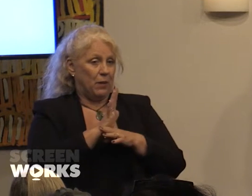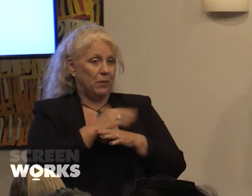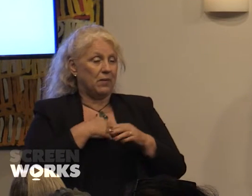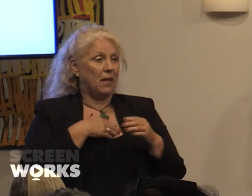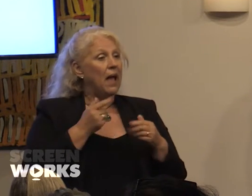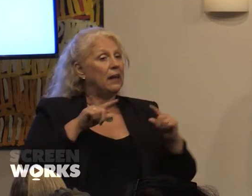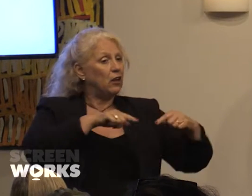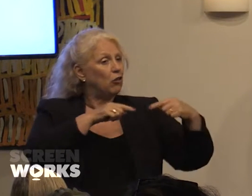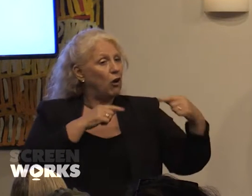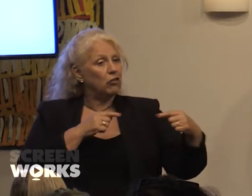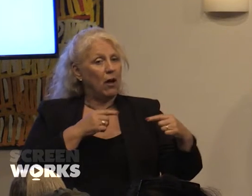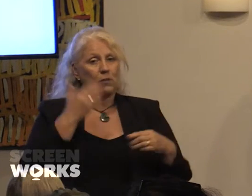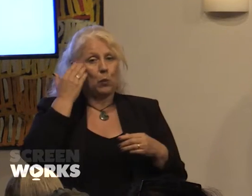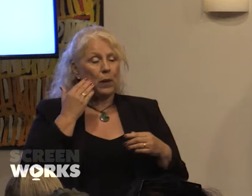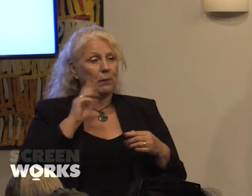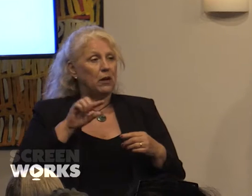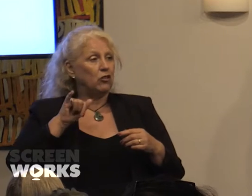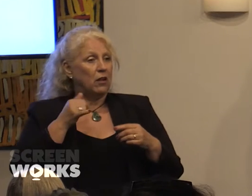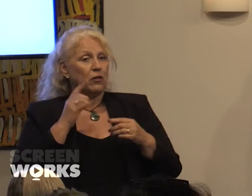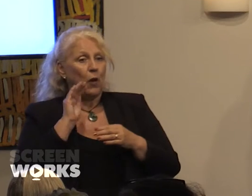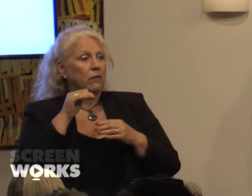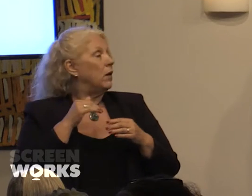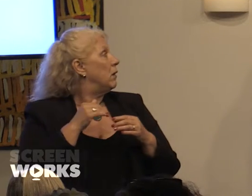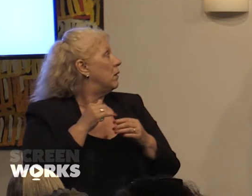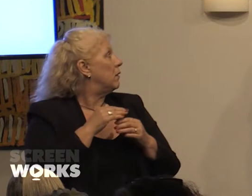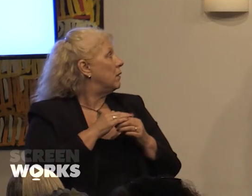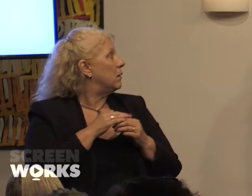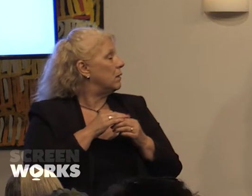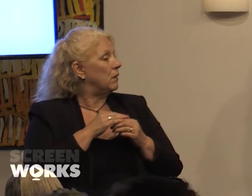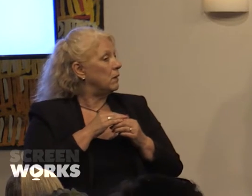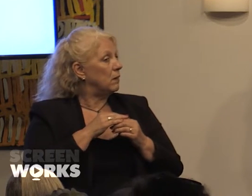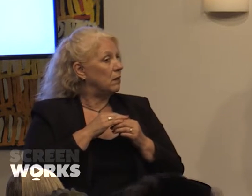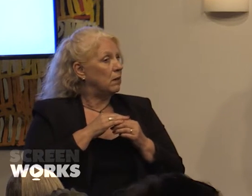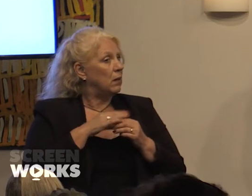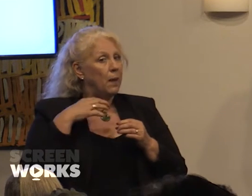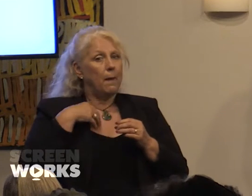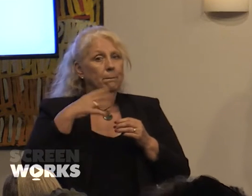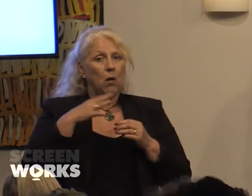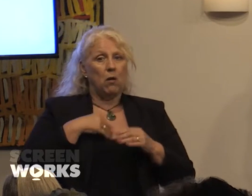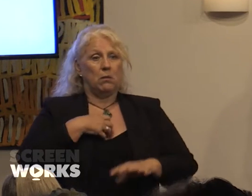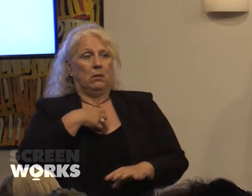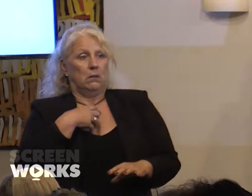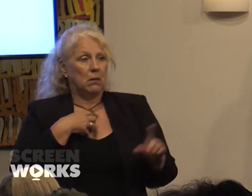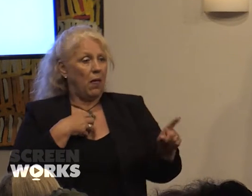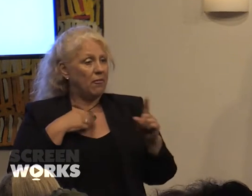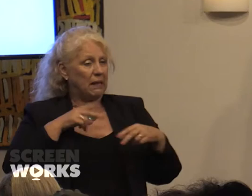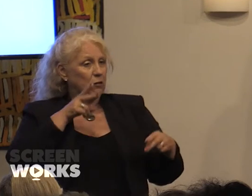of the population here and in North America and even more staggering is the fact that this ratio as seen in